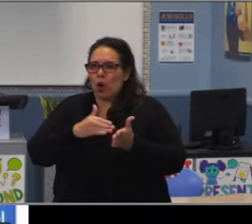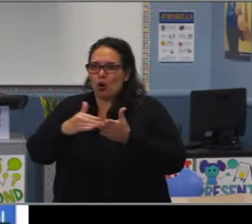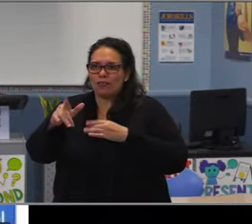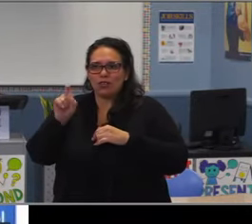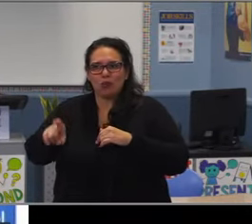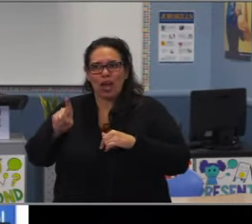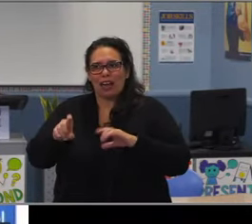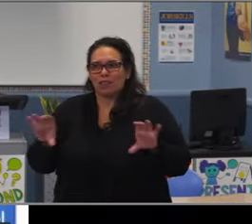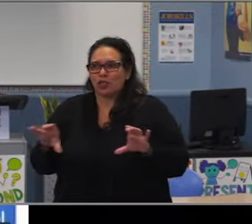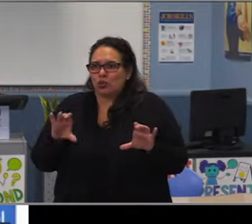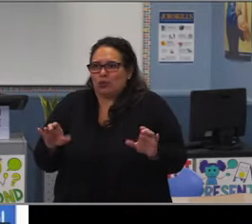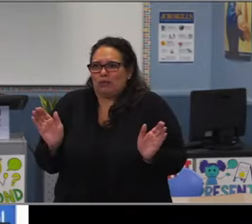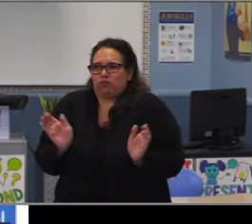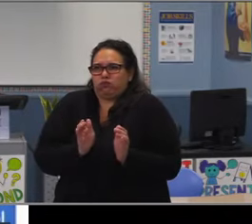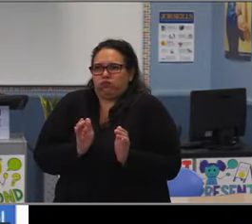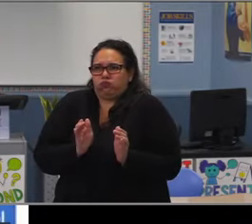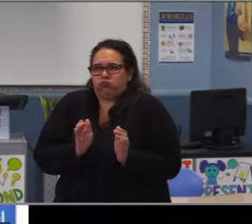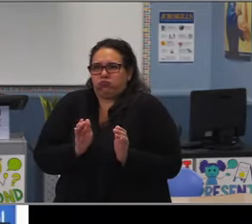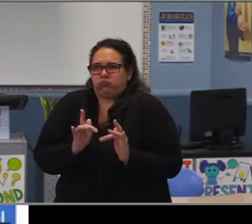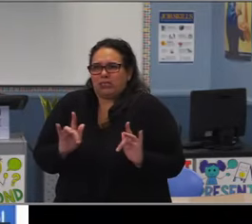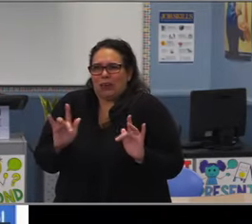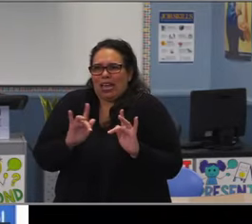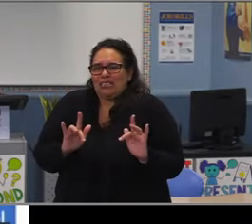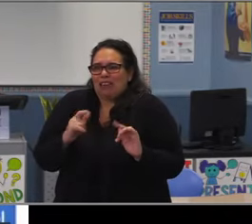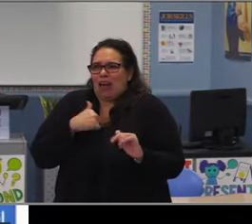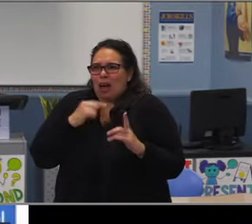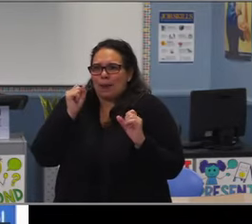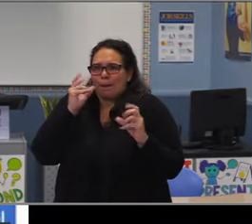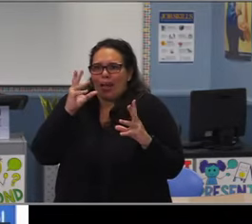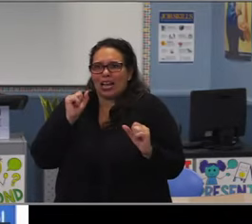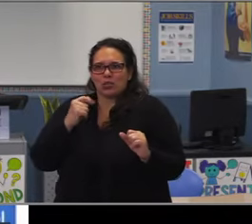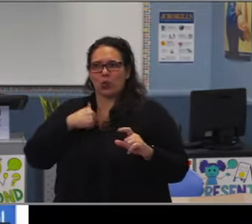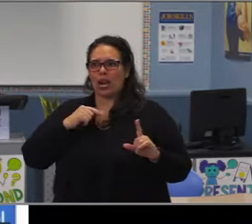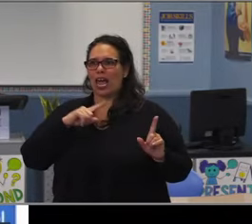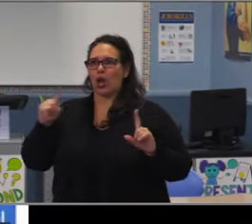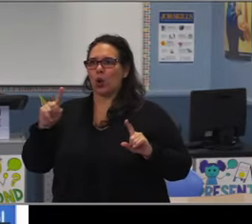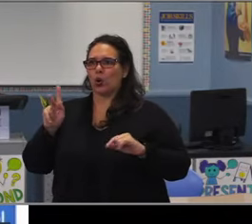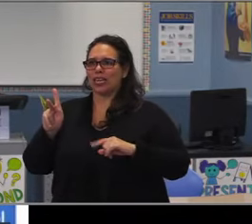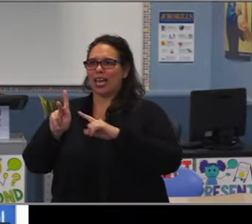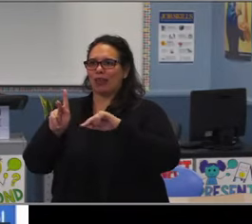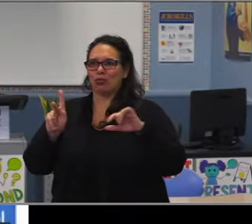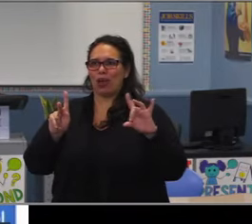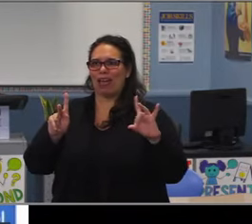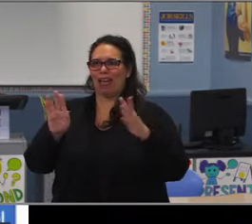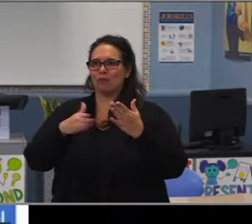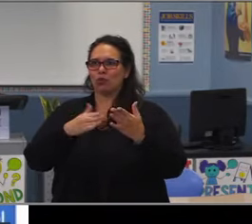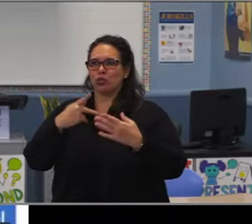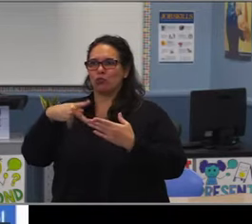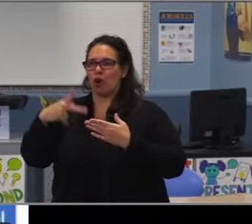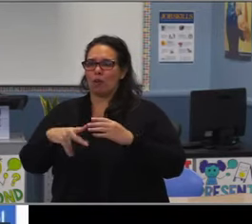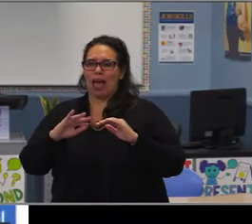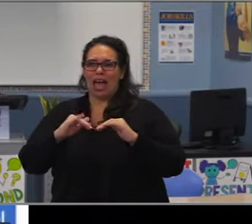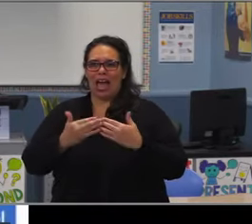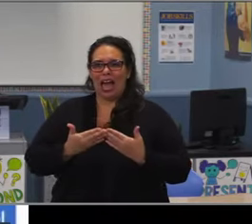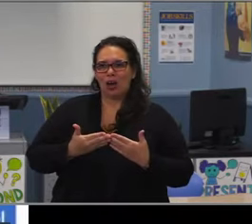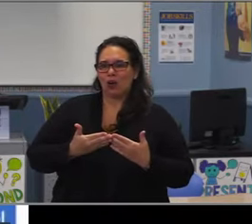does that program compensate for the lack of opportunities? Let's say for students to